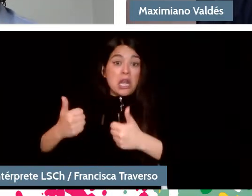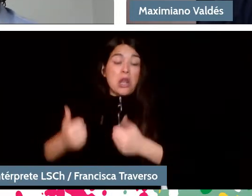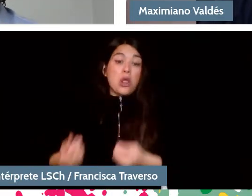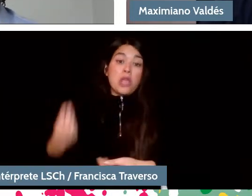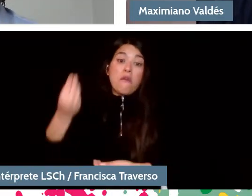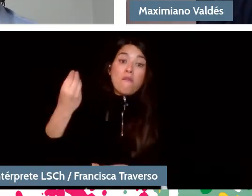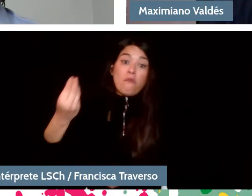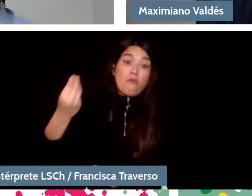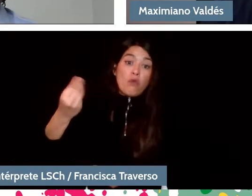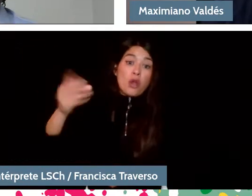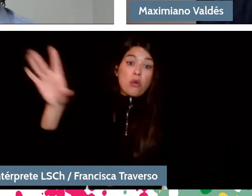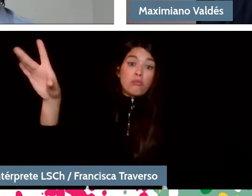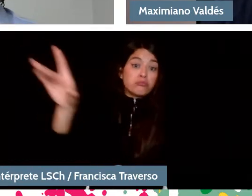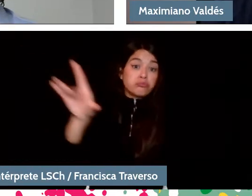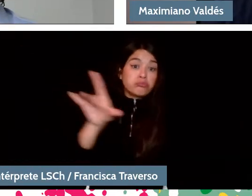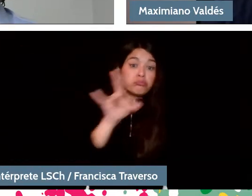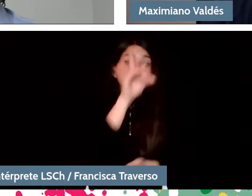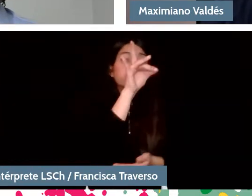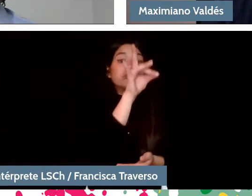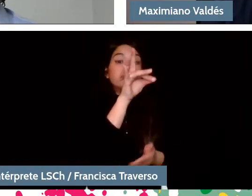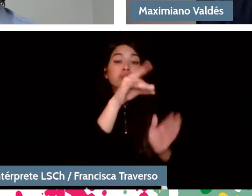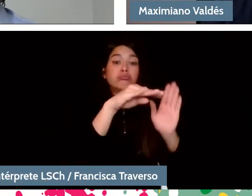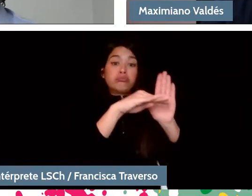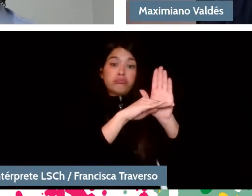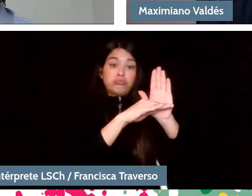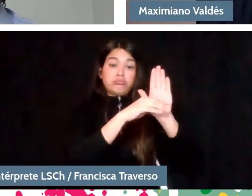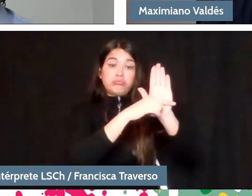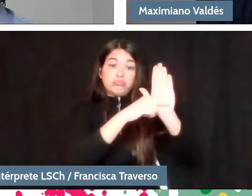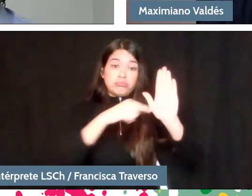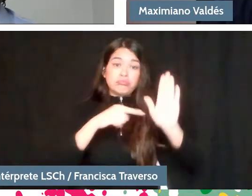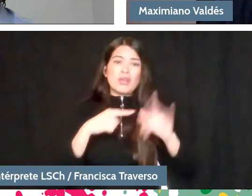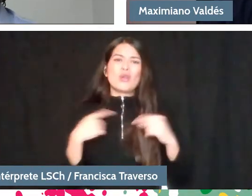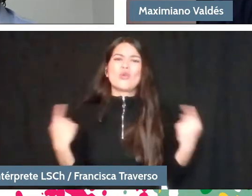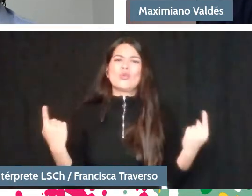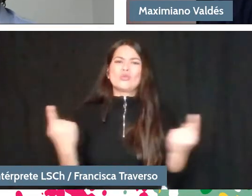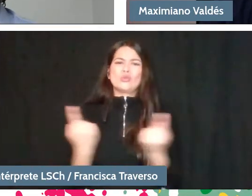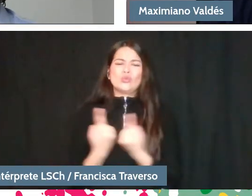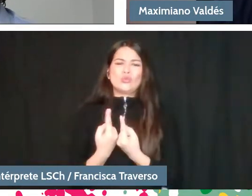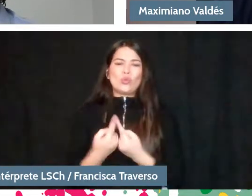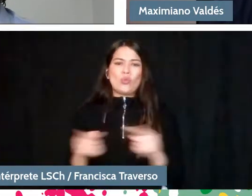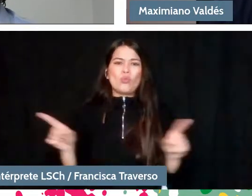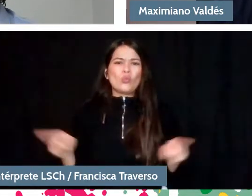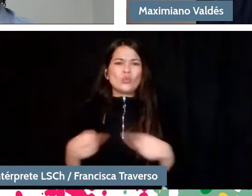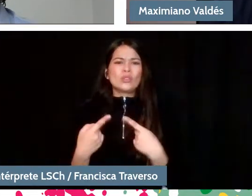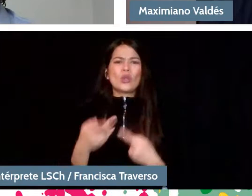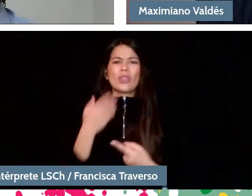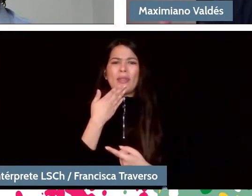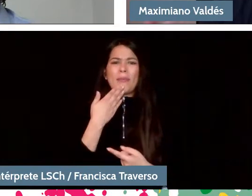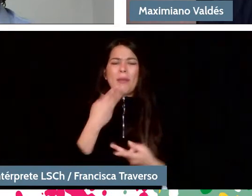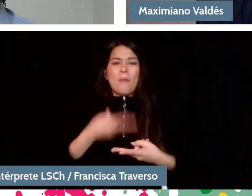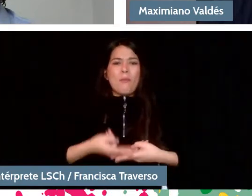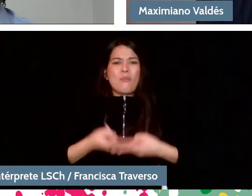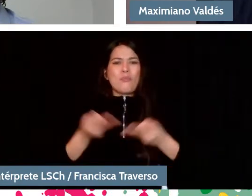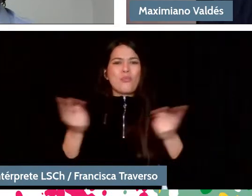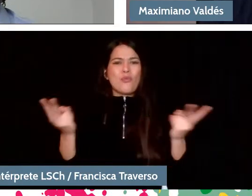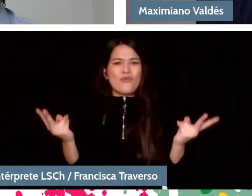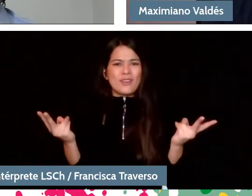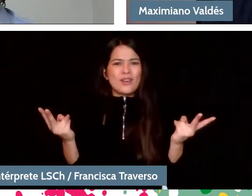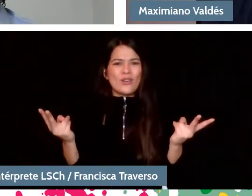because they are going to be perceived as such by us musicians who play them and by the public, who is already more knowledgeable, that is going to start getting used to this."